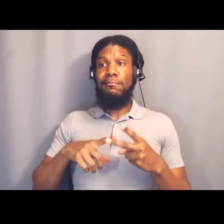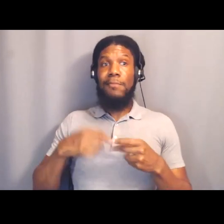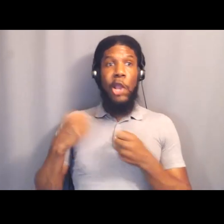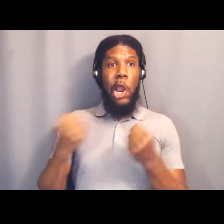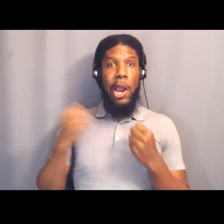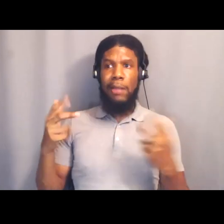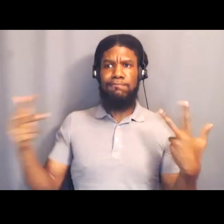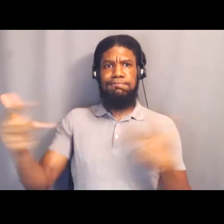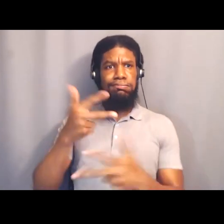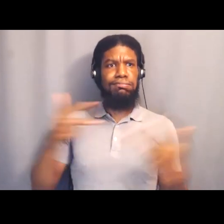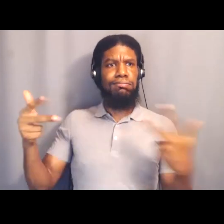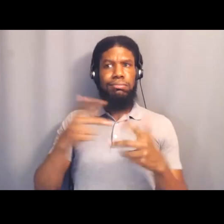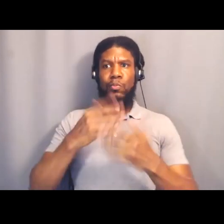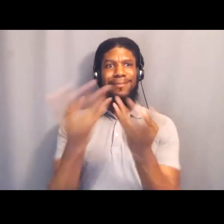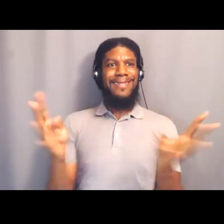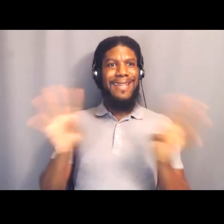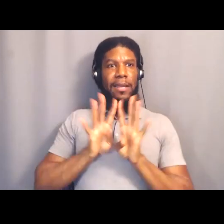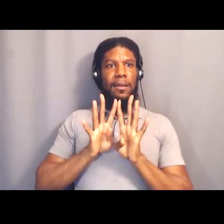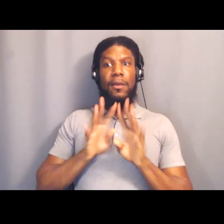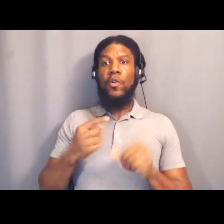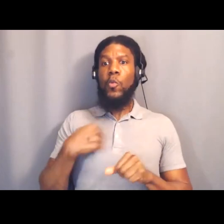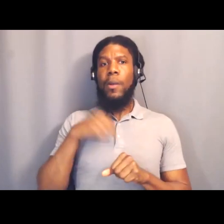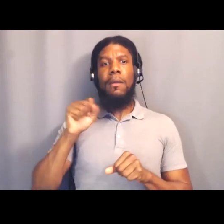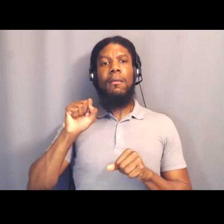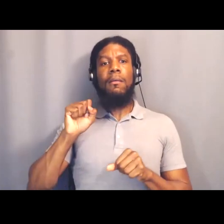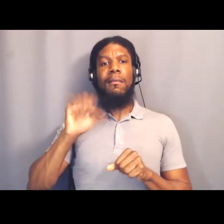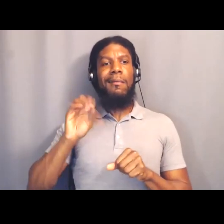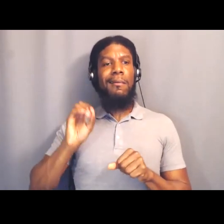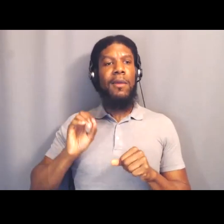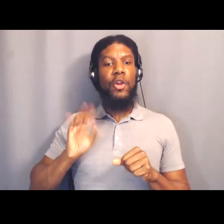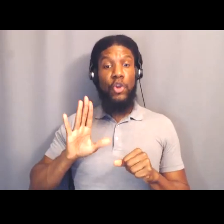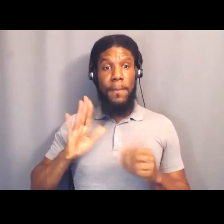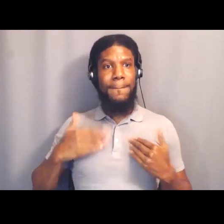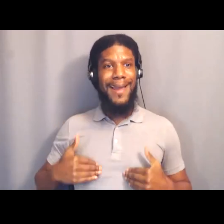we also mean literally your body. How do non-Black folks, especially white folks